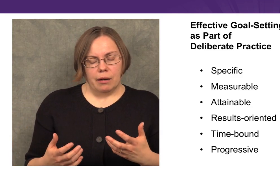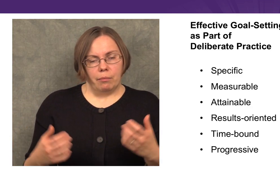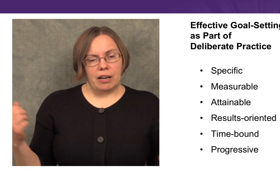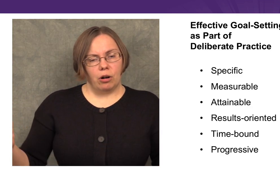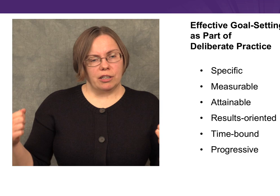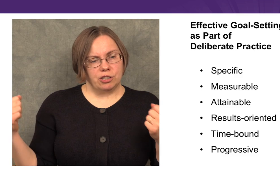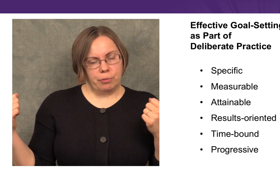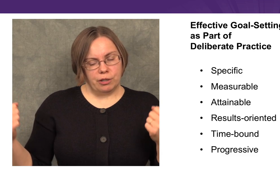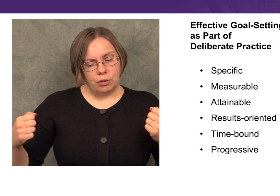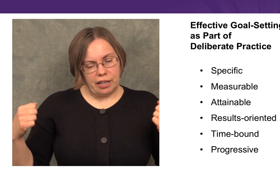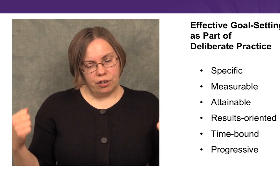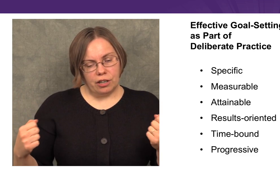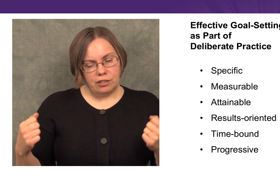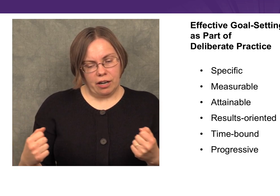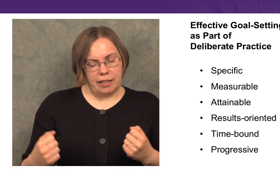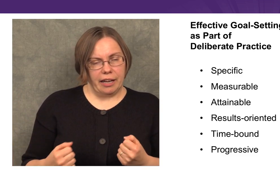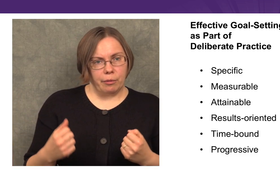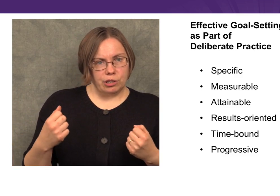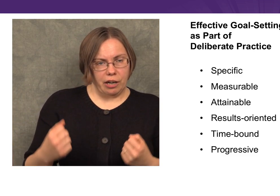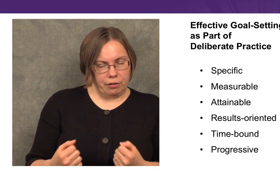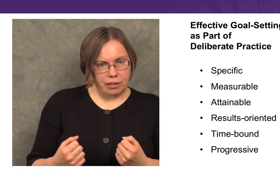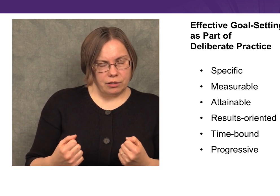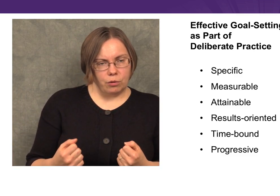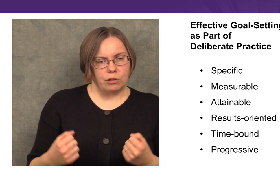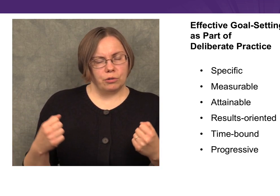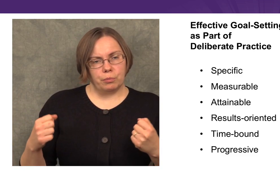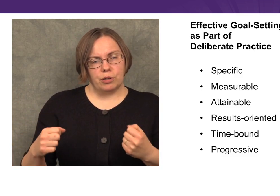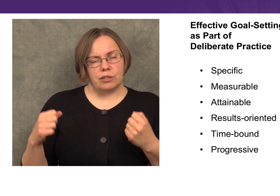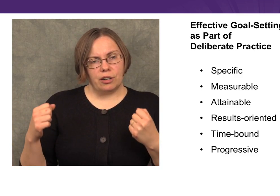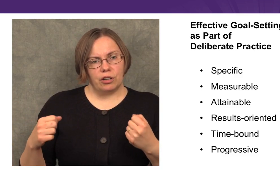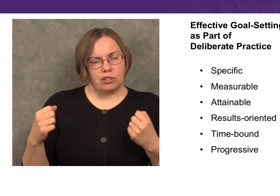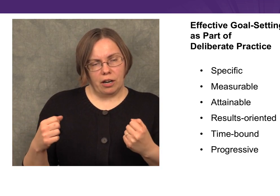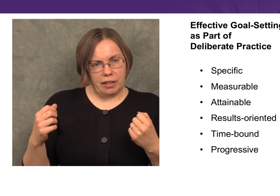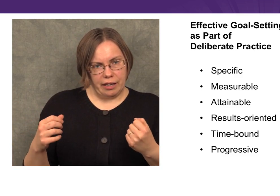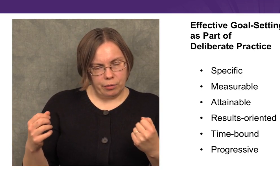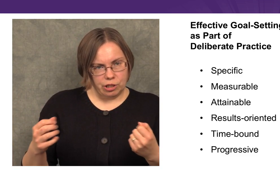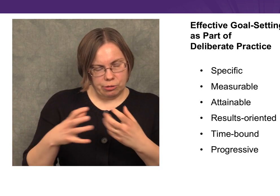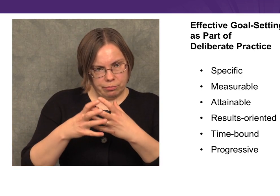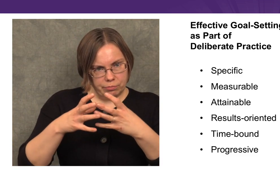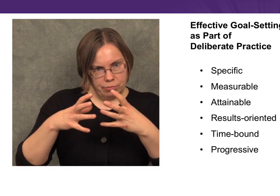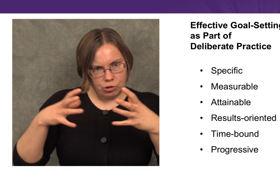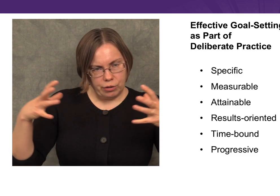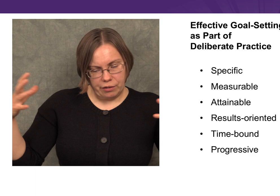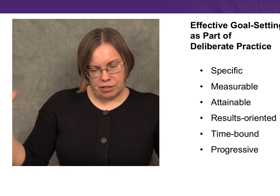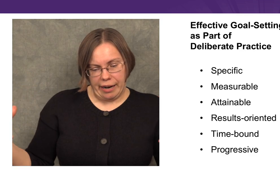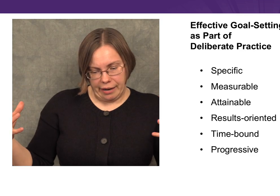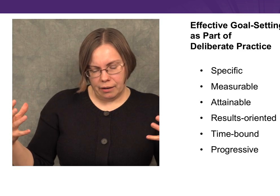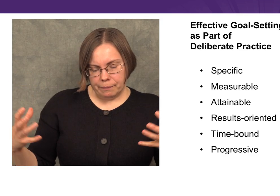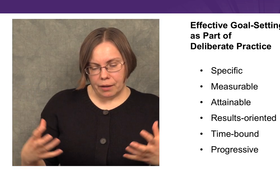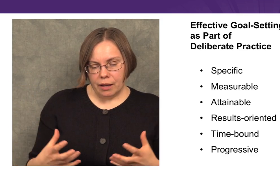“My goal is to produce a good target language utterance or to produce a good target language string of signing,”